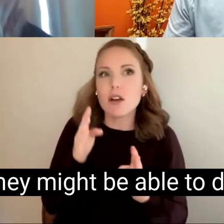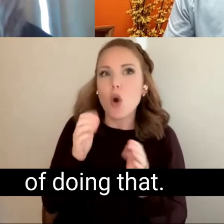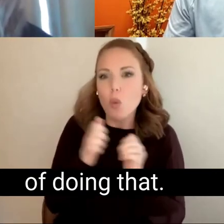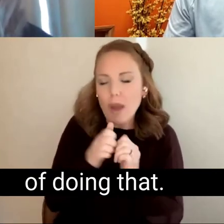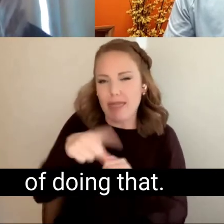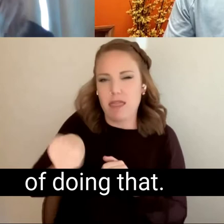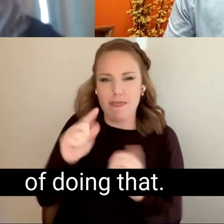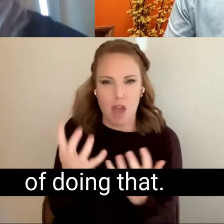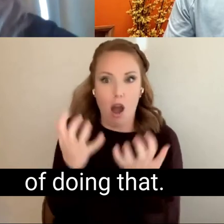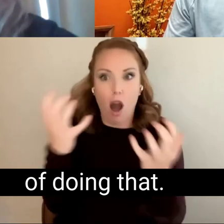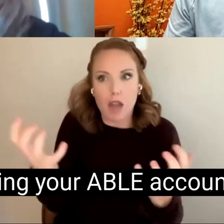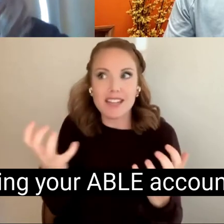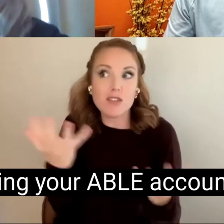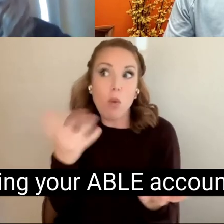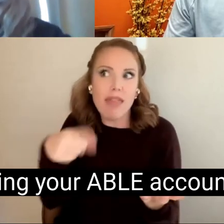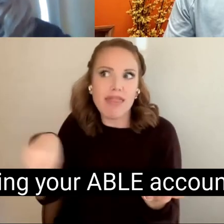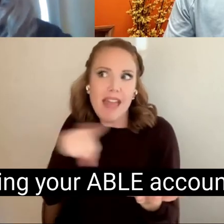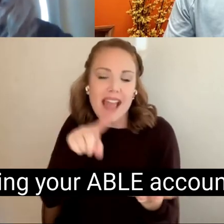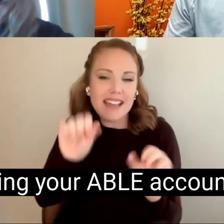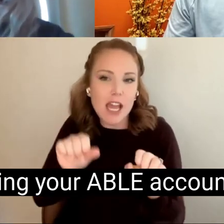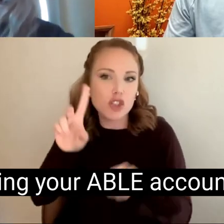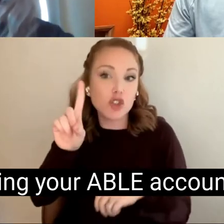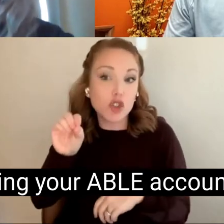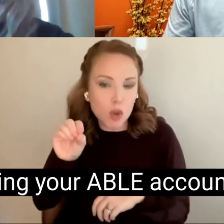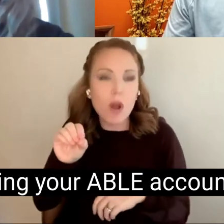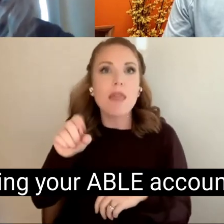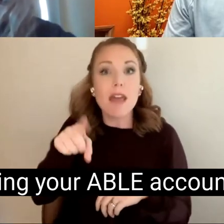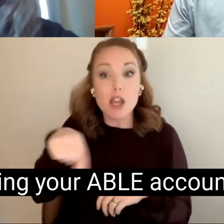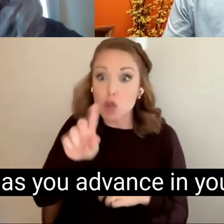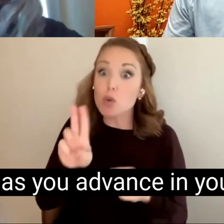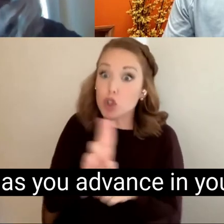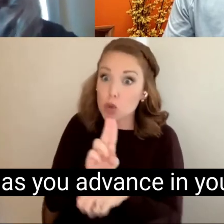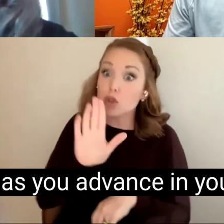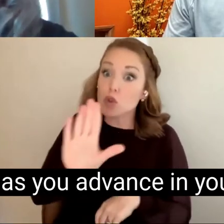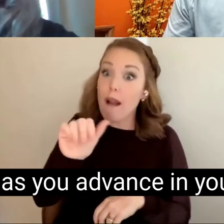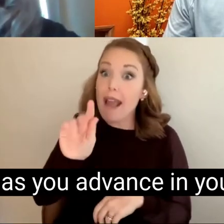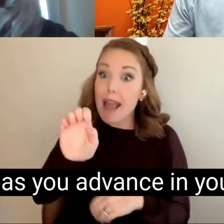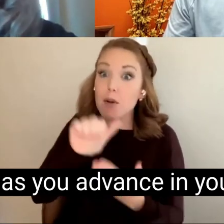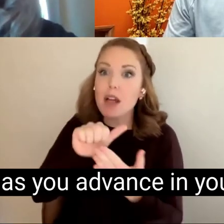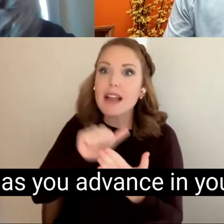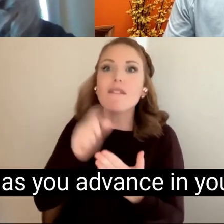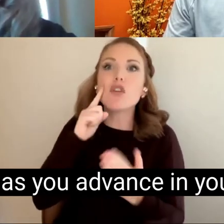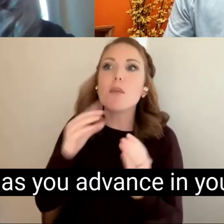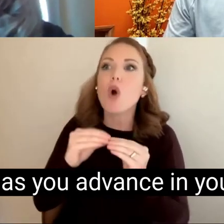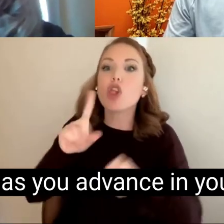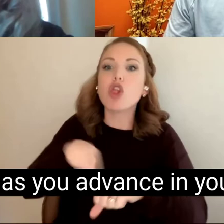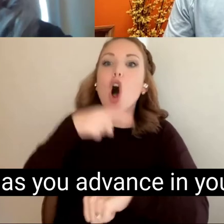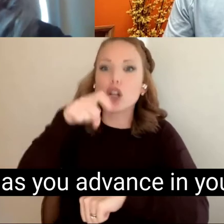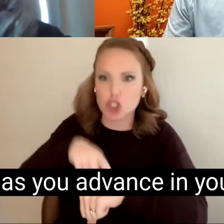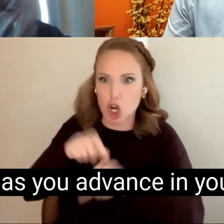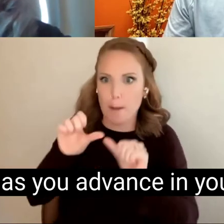of doing that. You're using your ABLE account for a longer-term as you advance in your career,